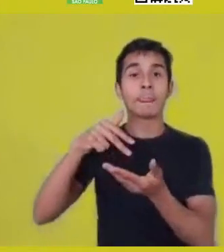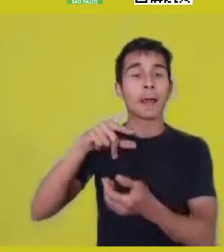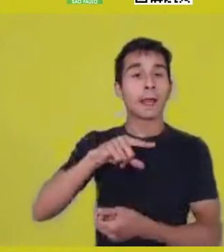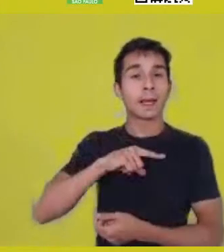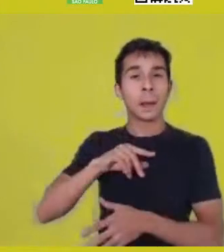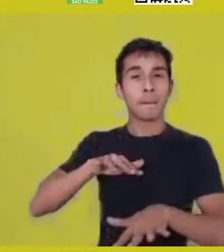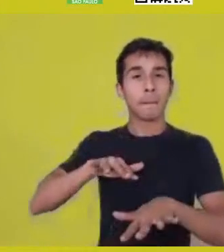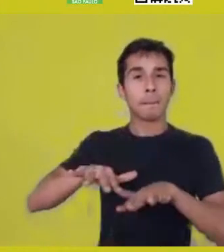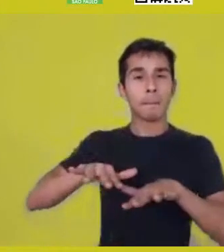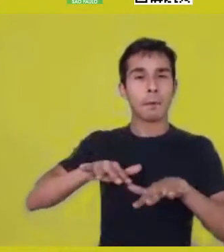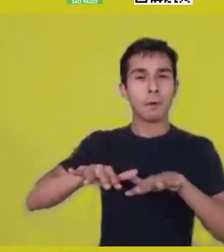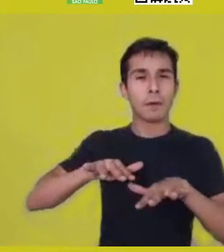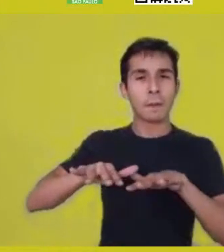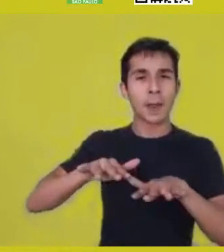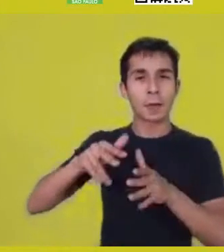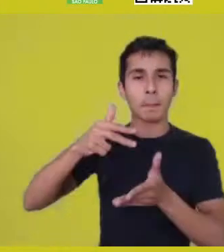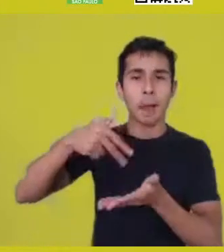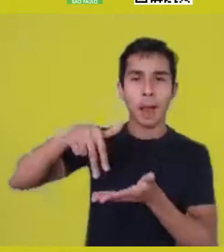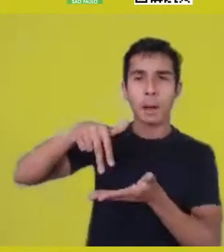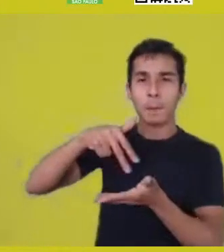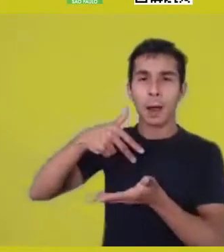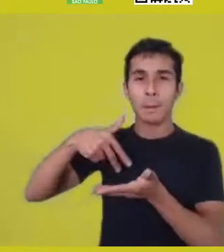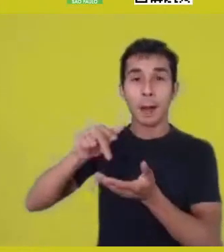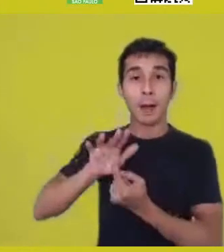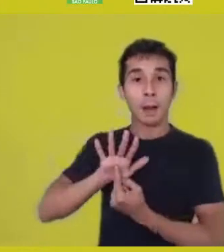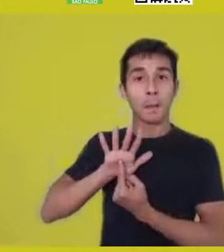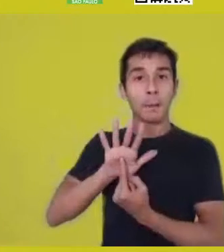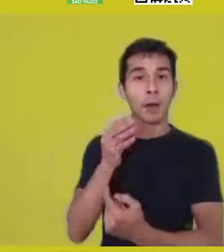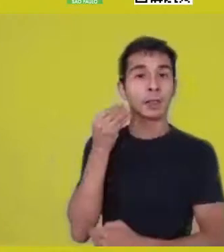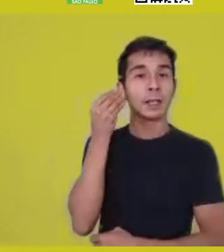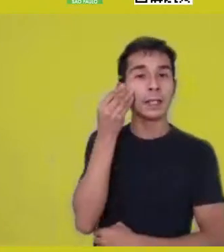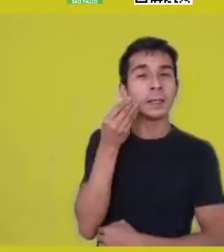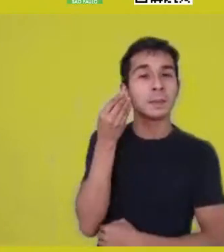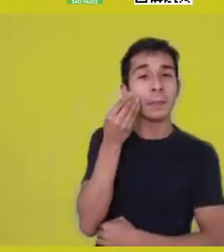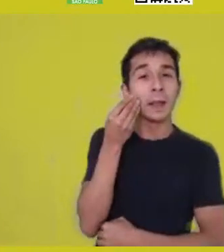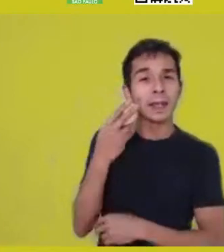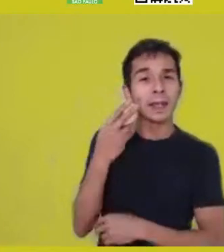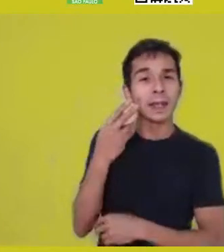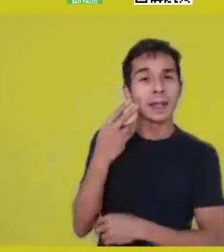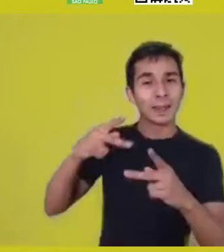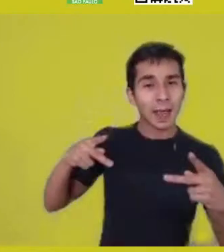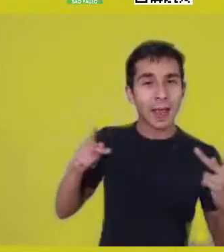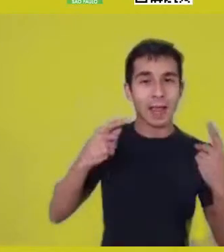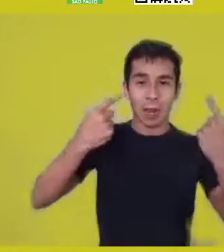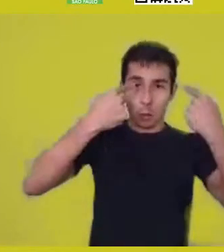in their body, and spins and brings